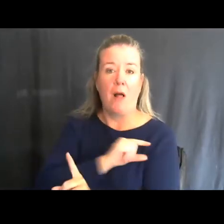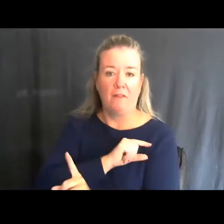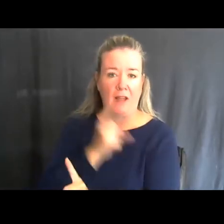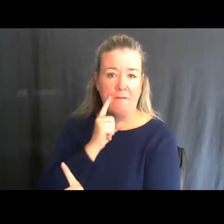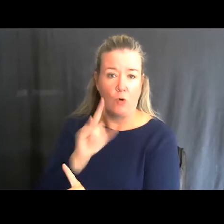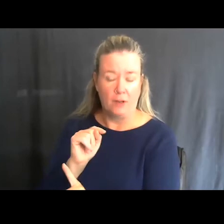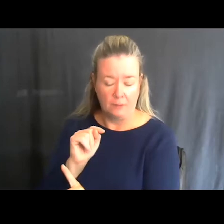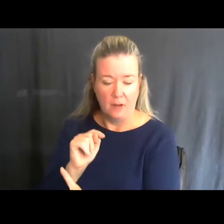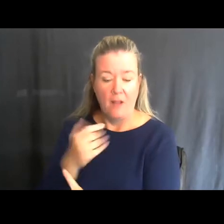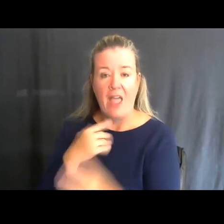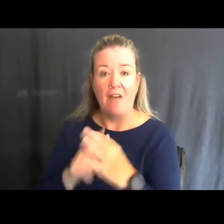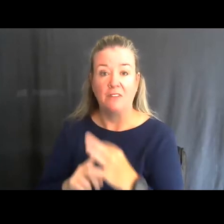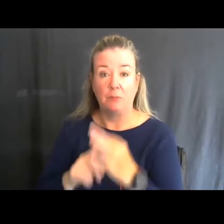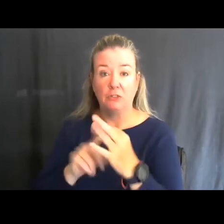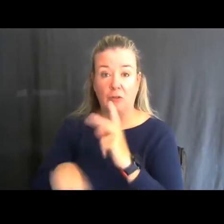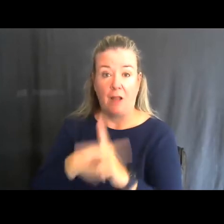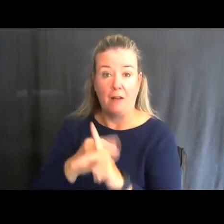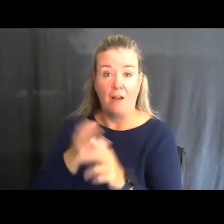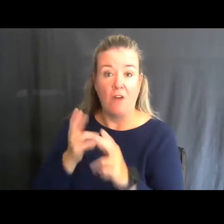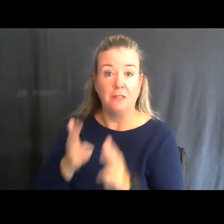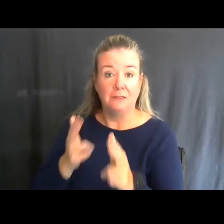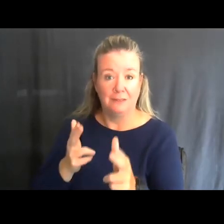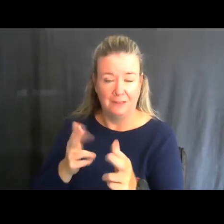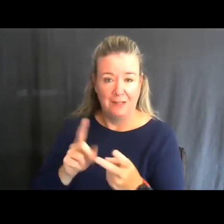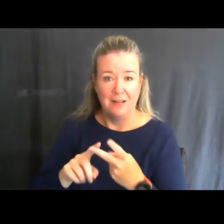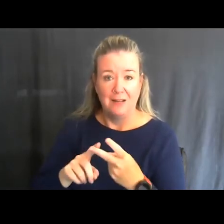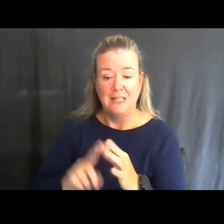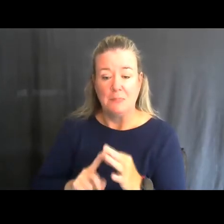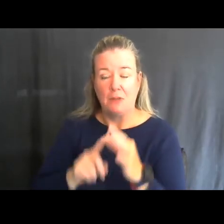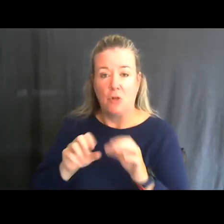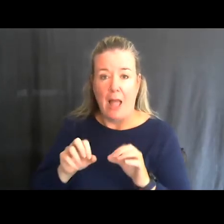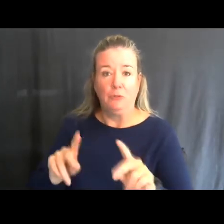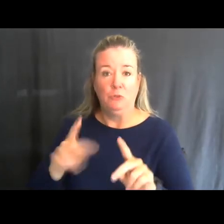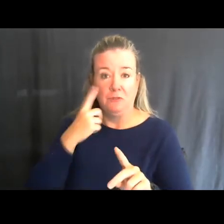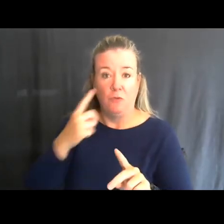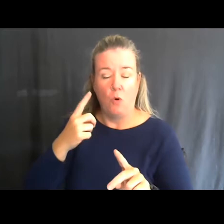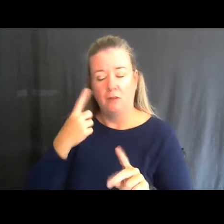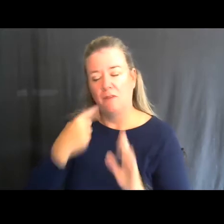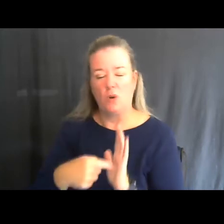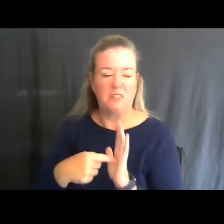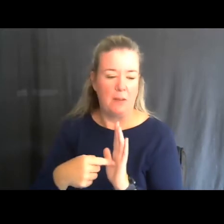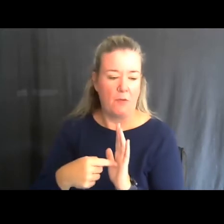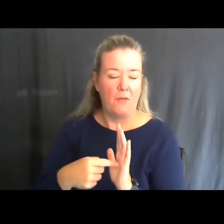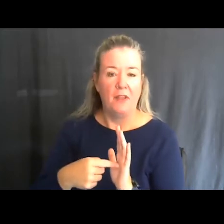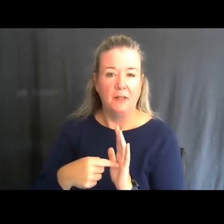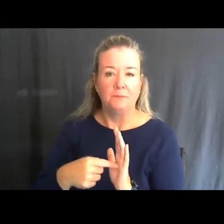There are special hunts and special opportunities, for example, the Sharonville State Game Area